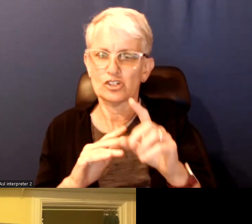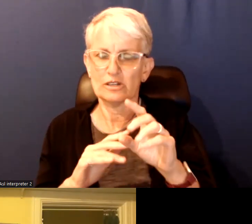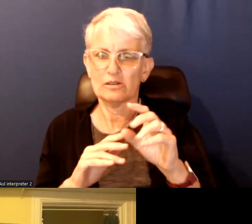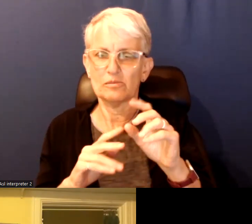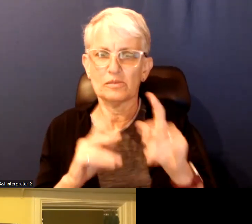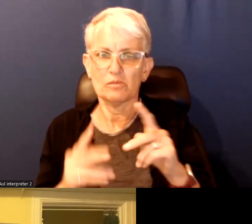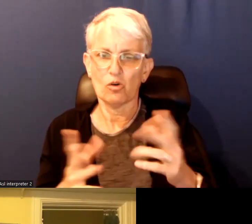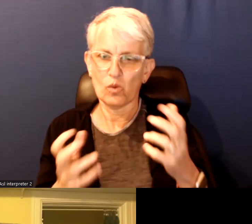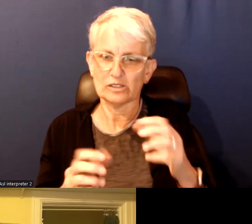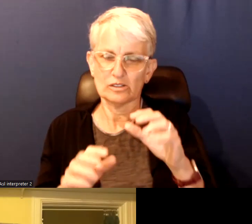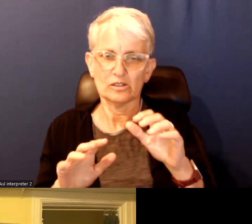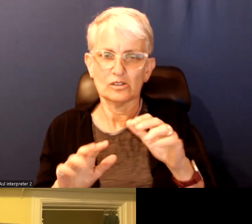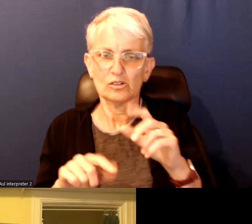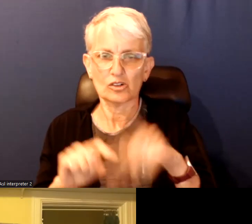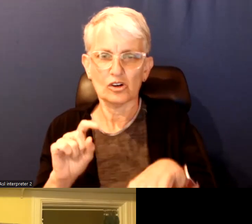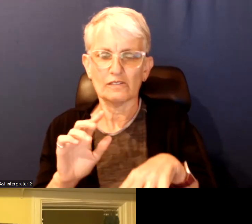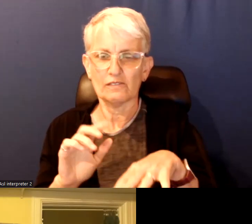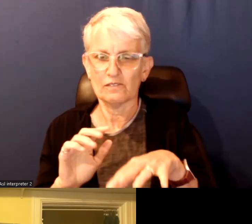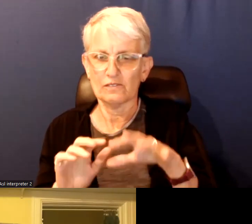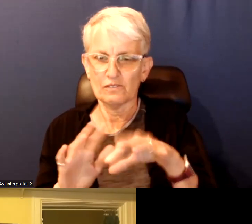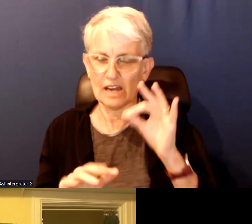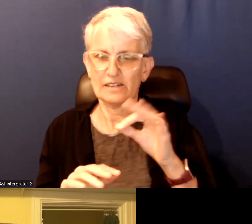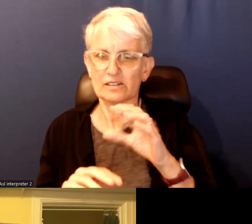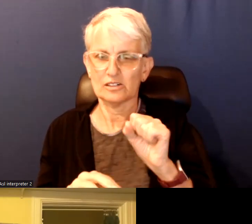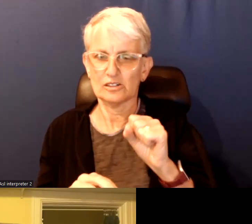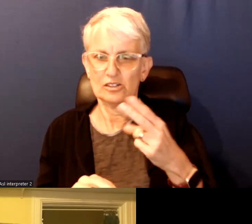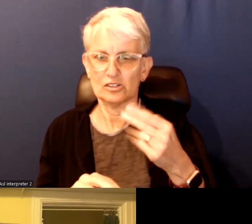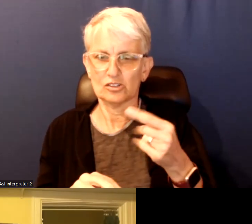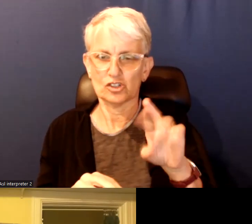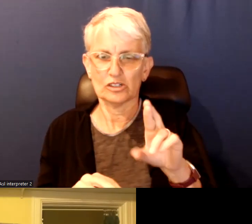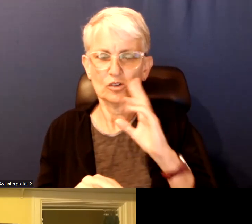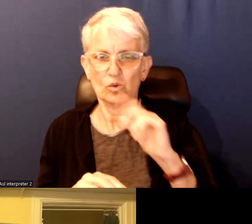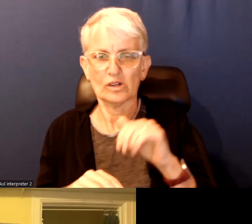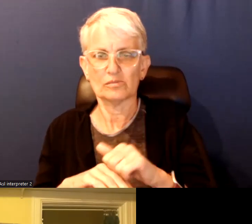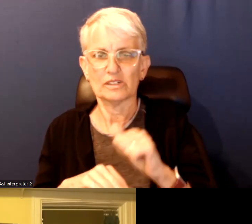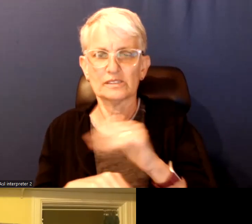not able to find space and our shelter will be sent off to the federally funded hotels